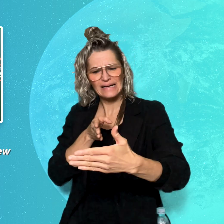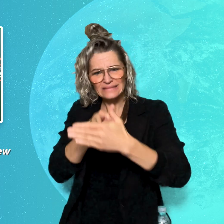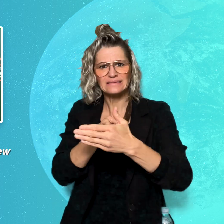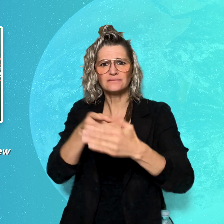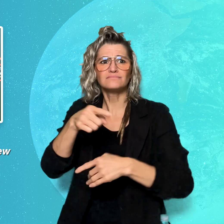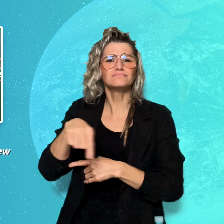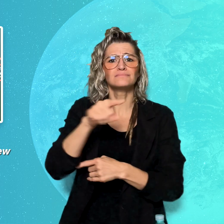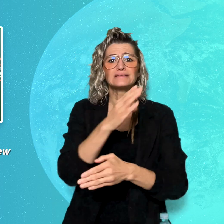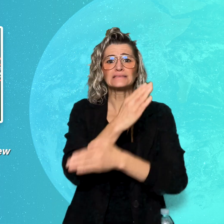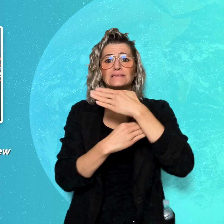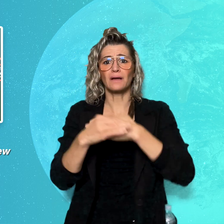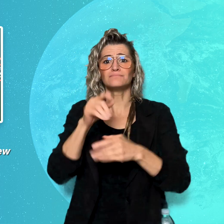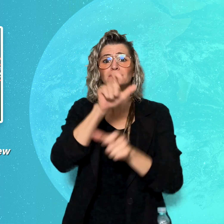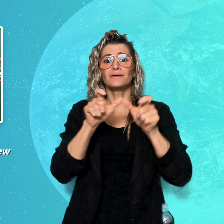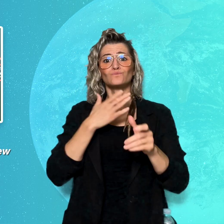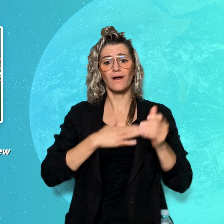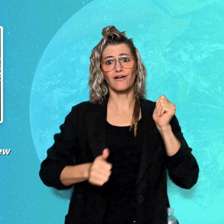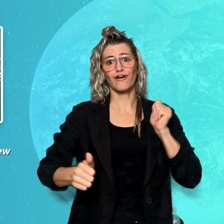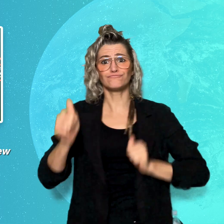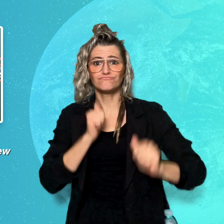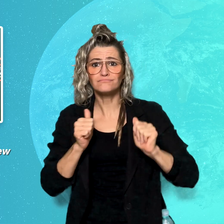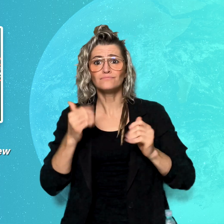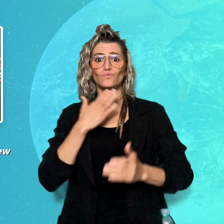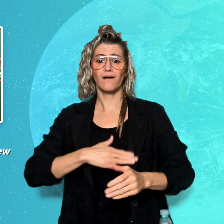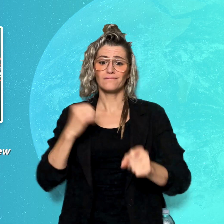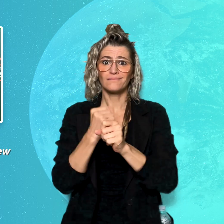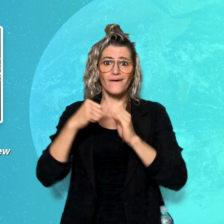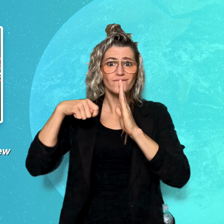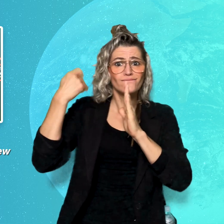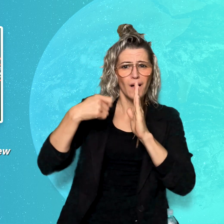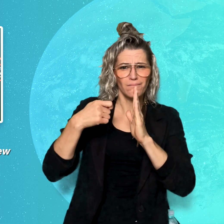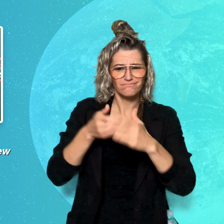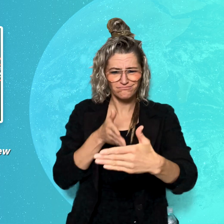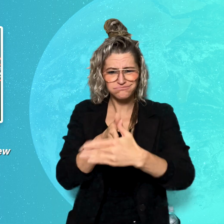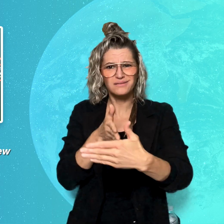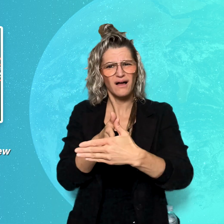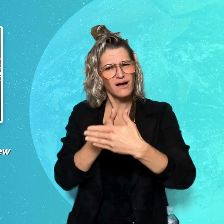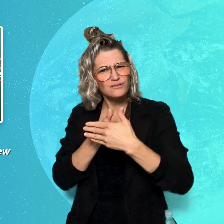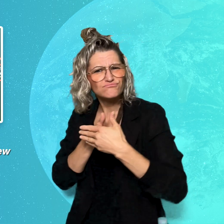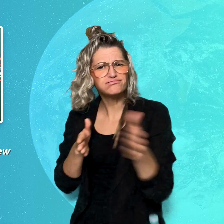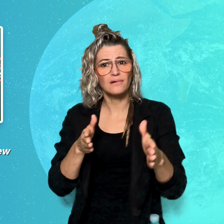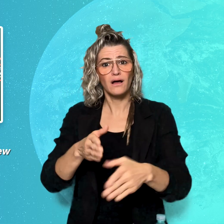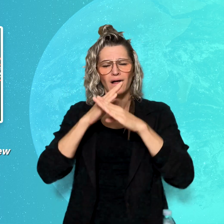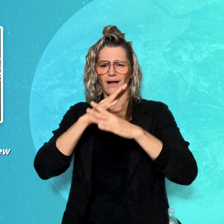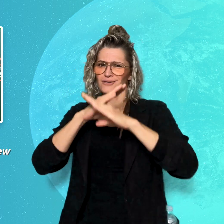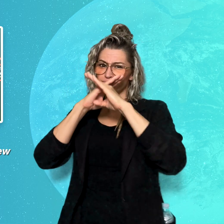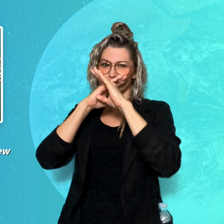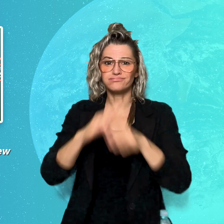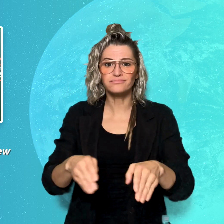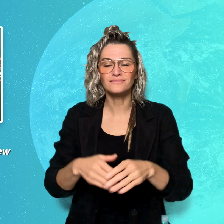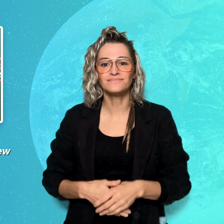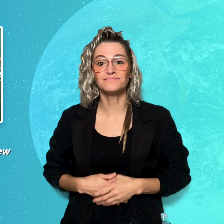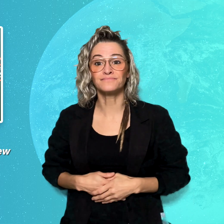barriers for disabled actors and filmmakers. "The Letter" has been